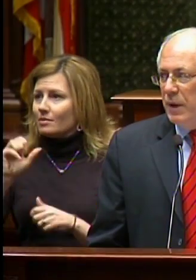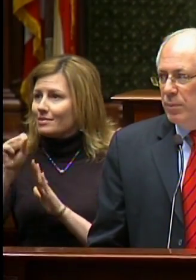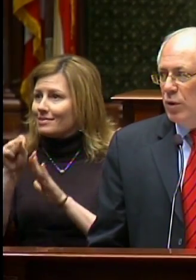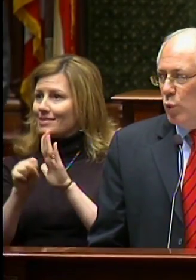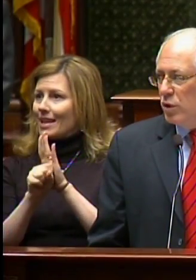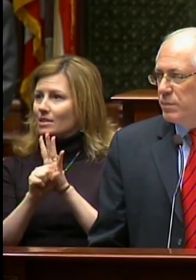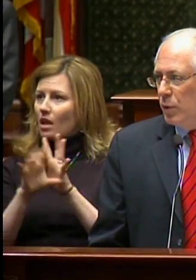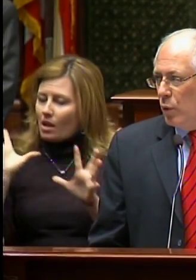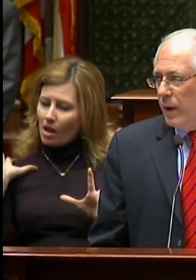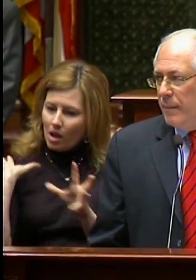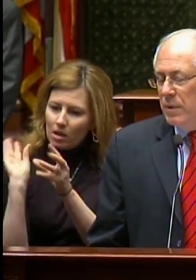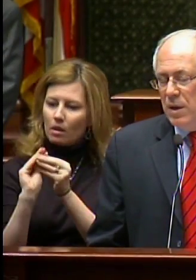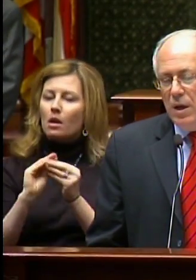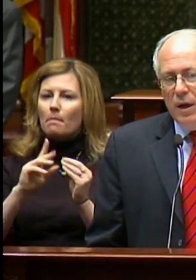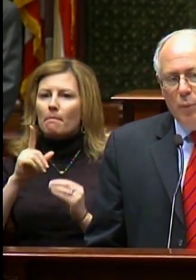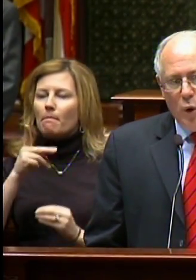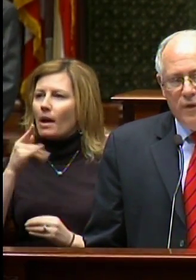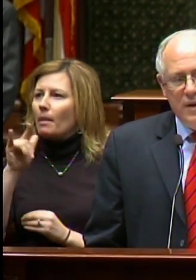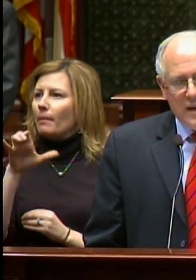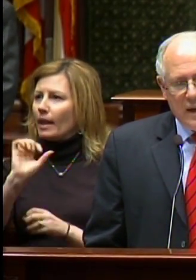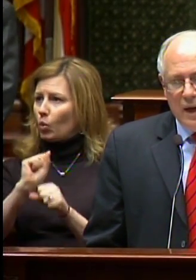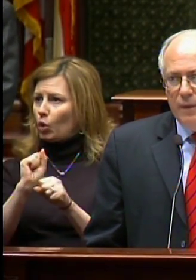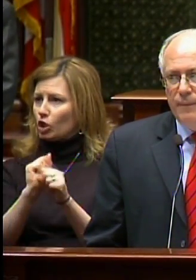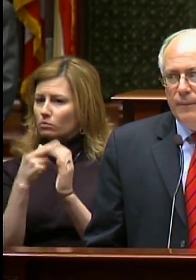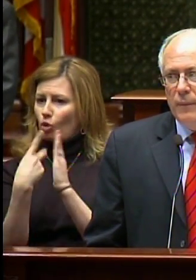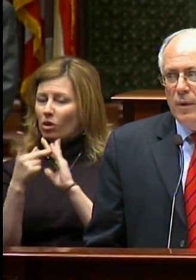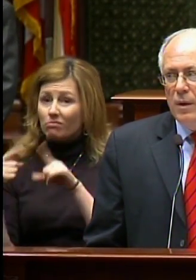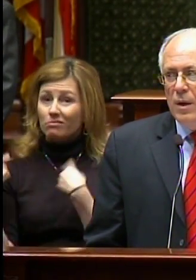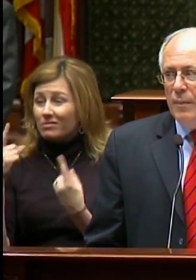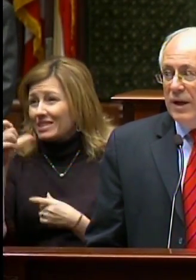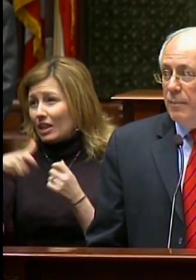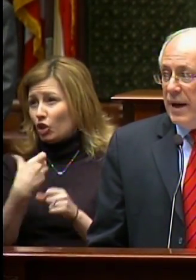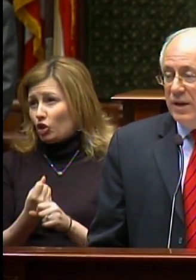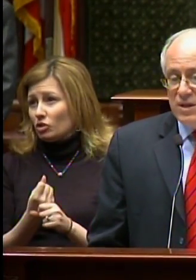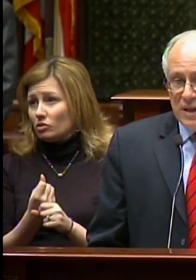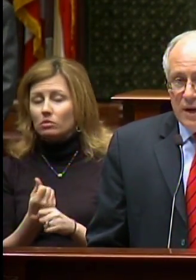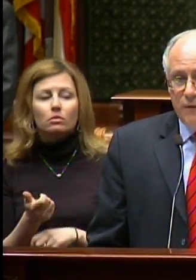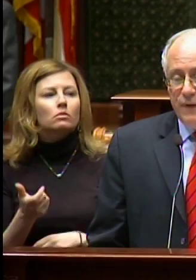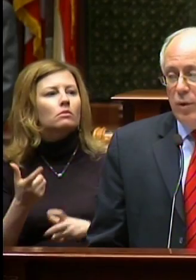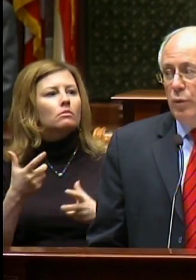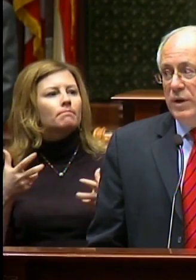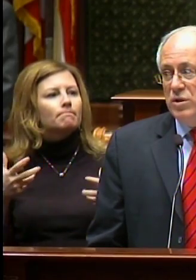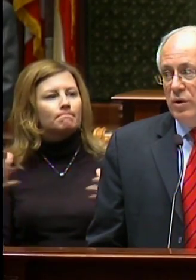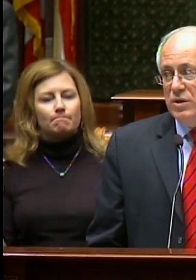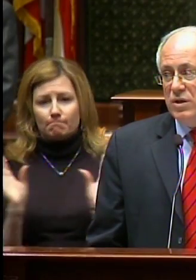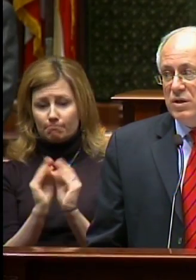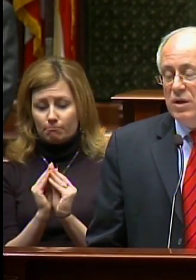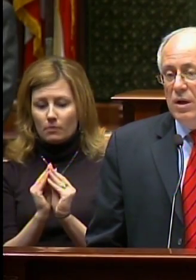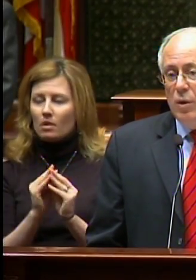public works program in more than a decade. By combining state and federal resources,